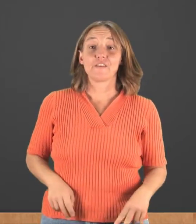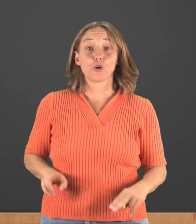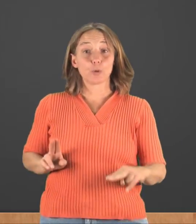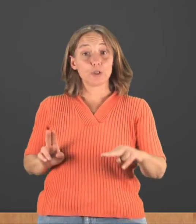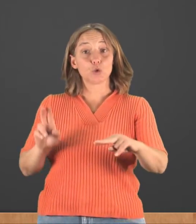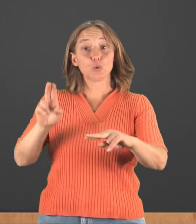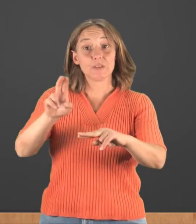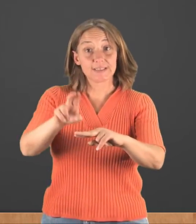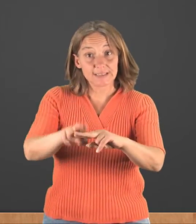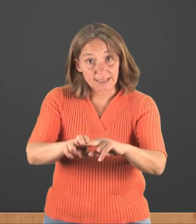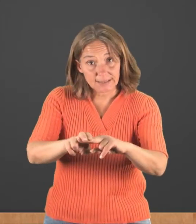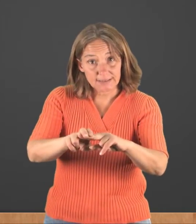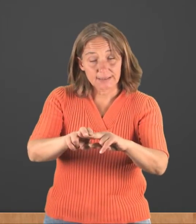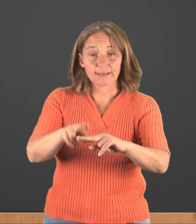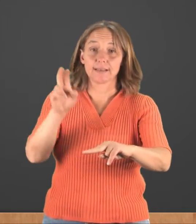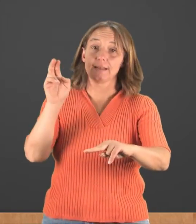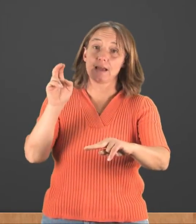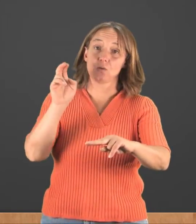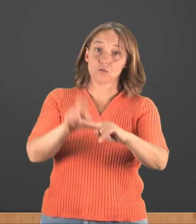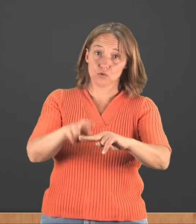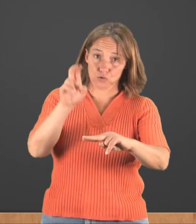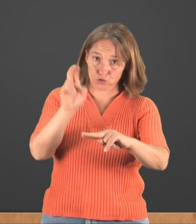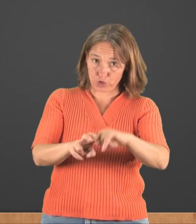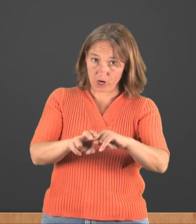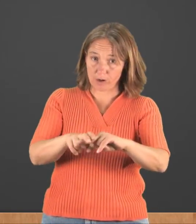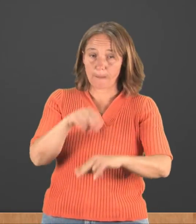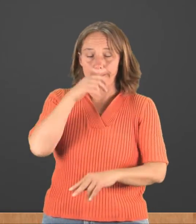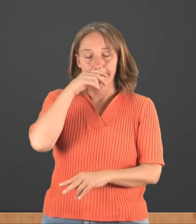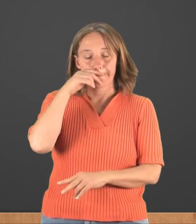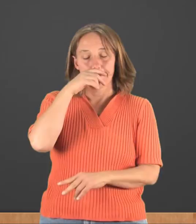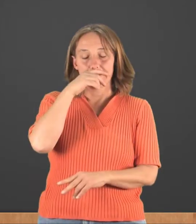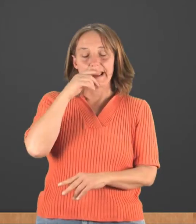The verb is "to sit"; the noun "chair."